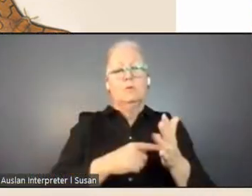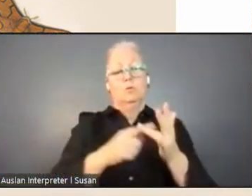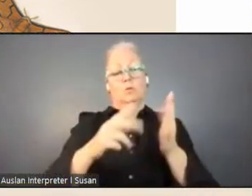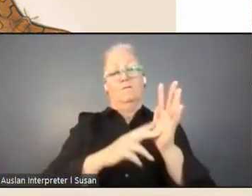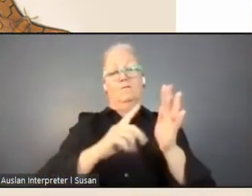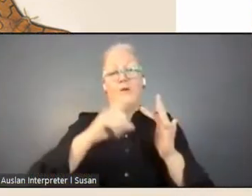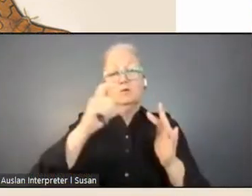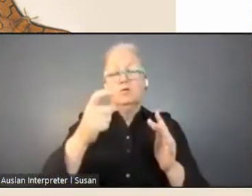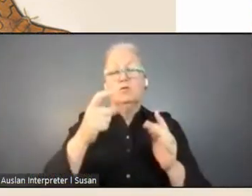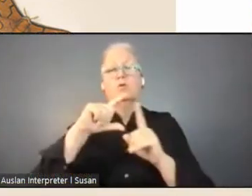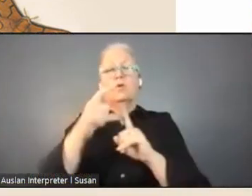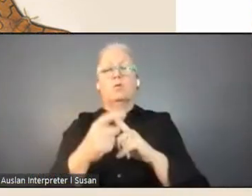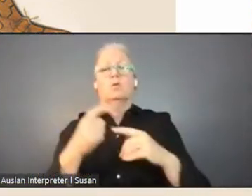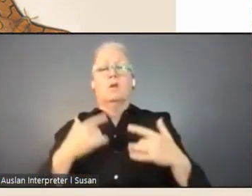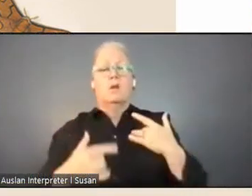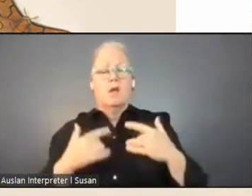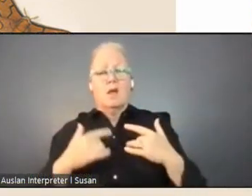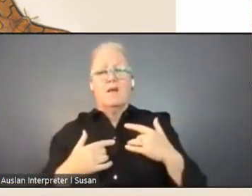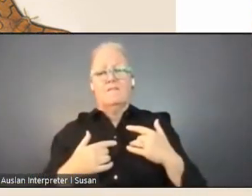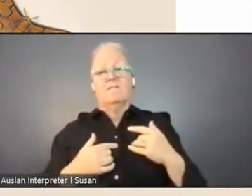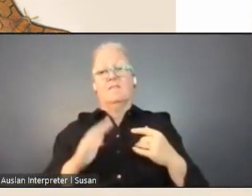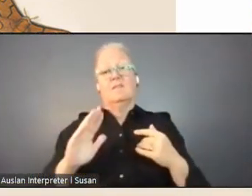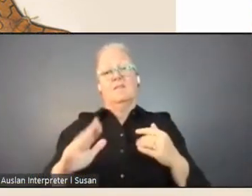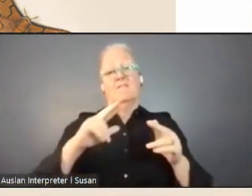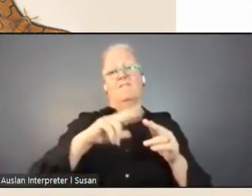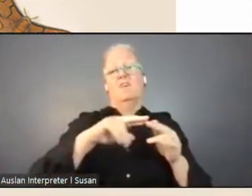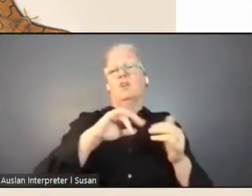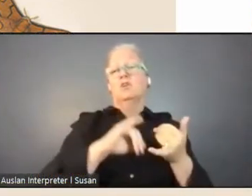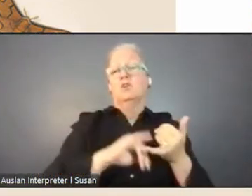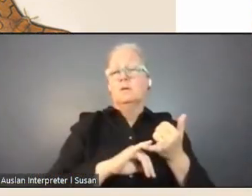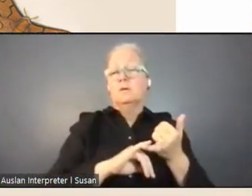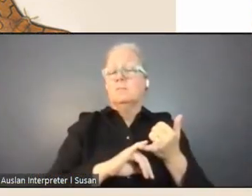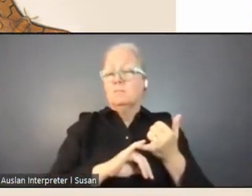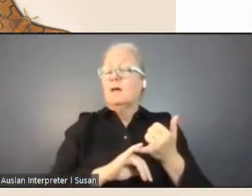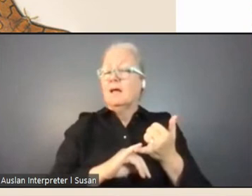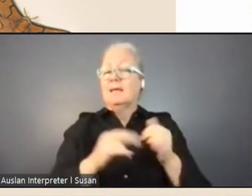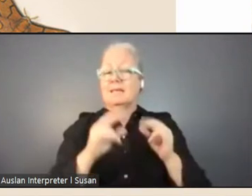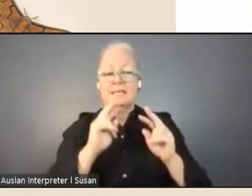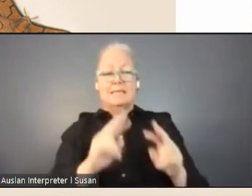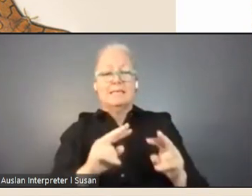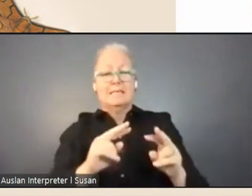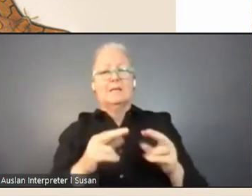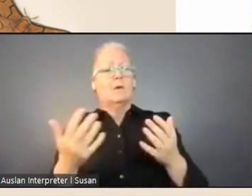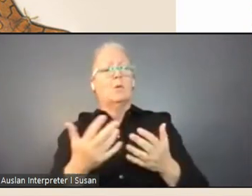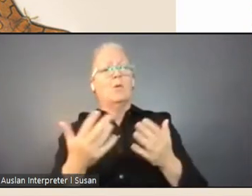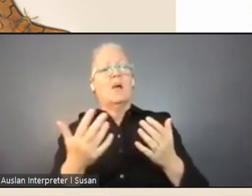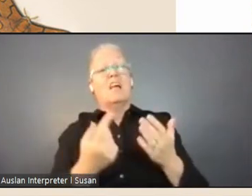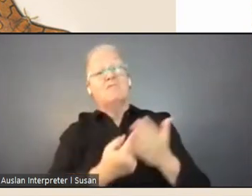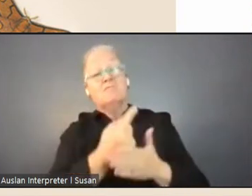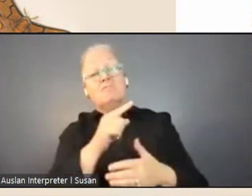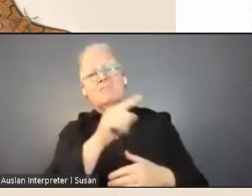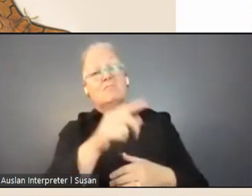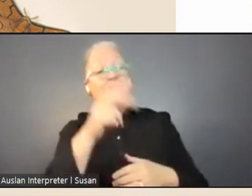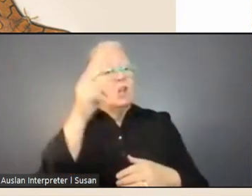fellowship outcomes realised through activities at libraries, at cultural institutions,